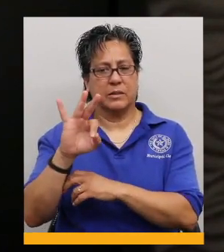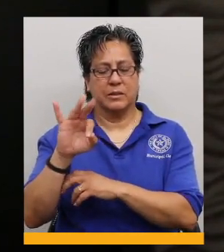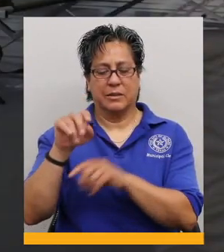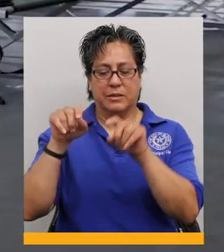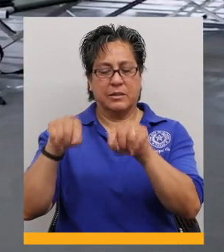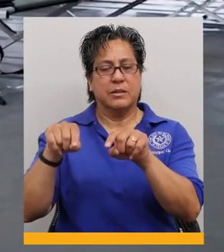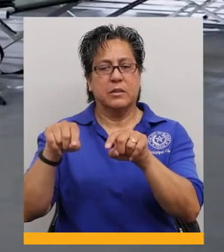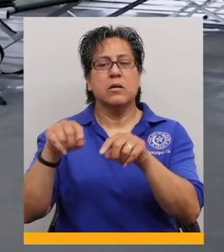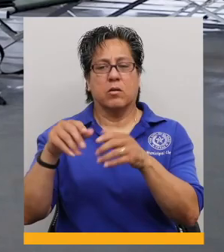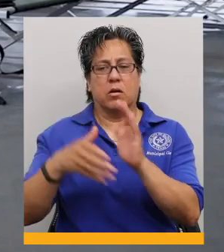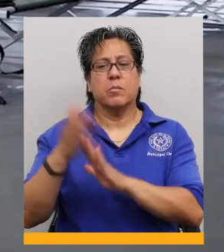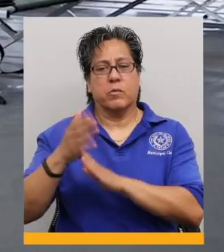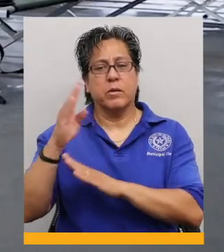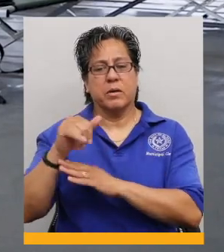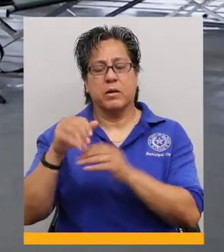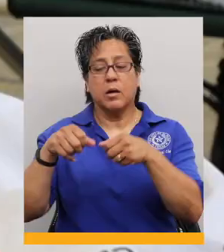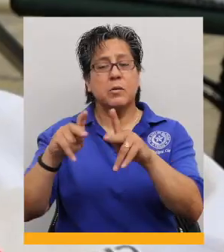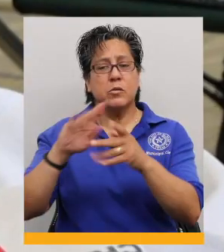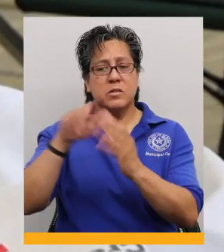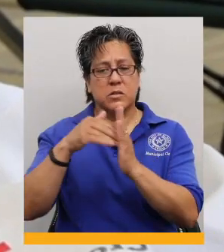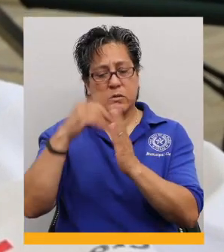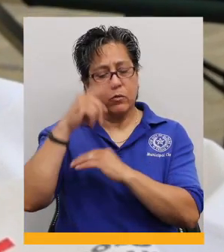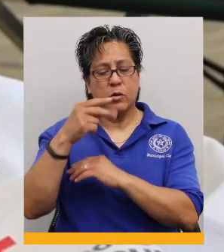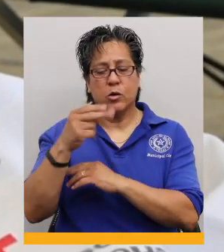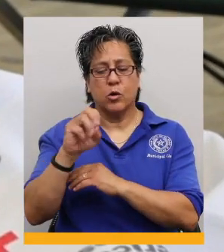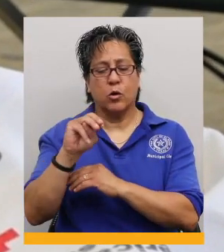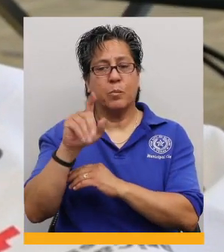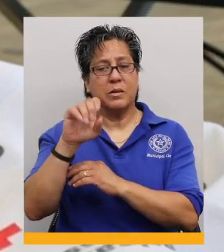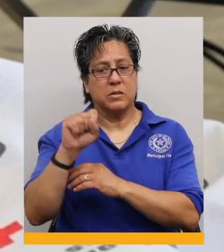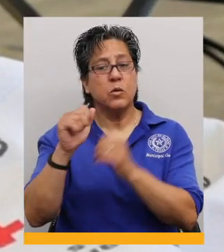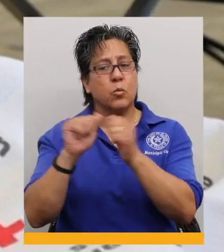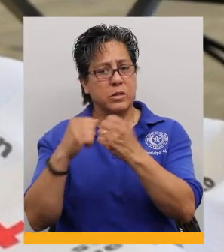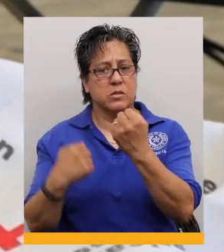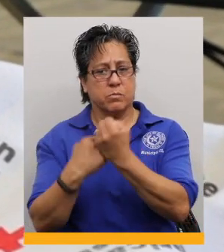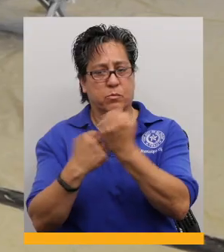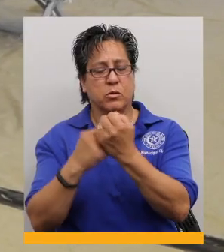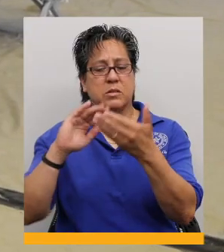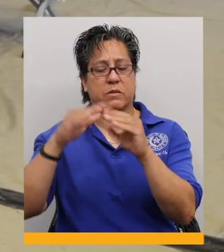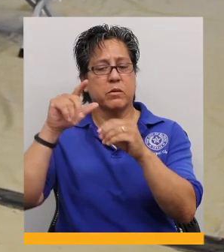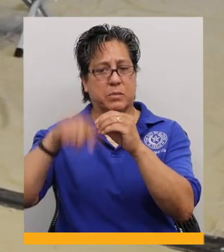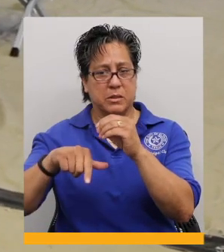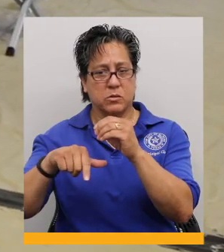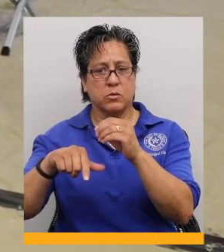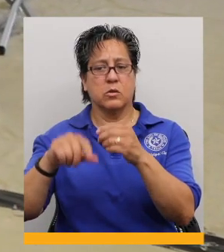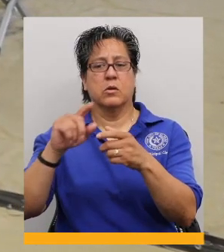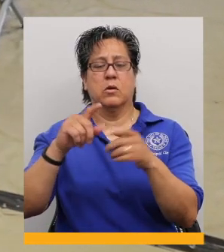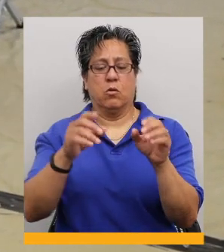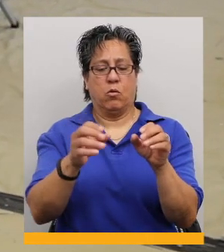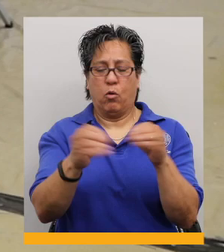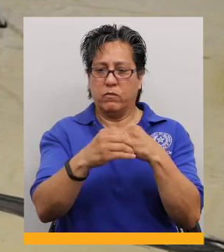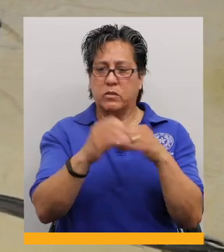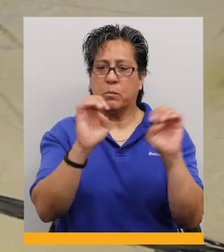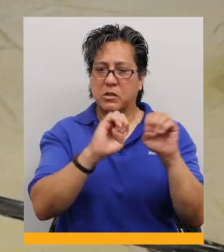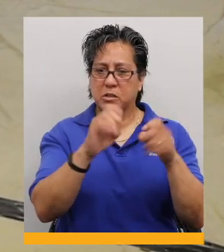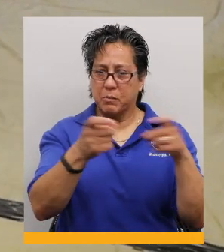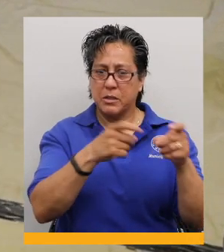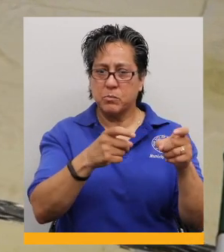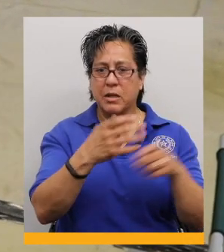These shelters are operated by the Opportunity Center for the Homeless with support from the city of El Paso, the office of Emergency Management